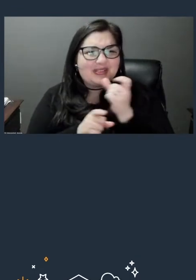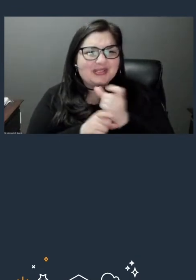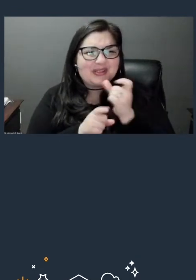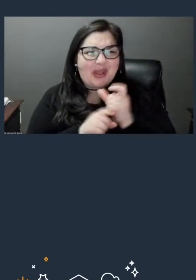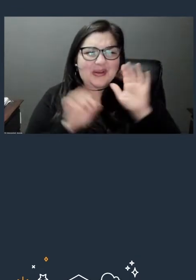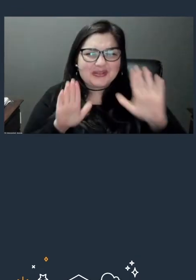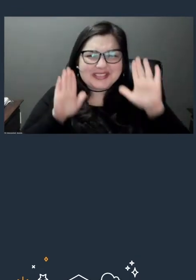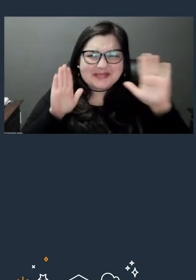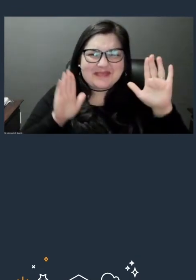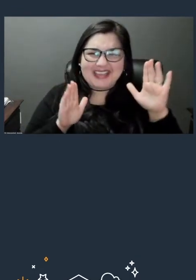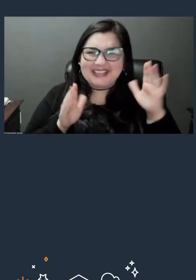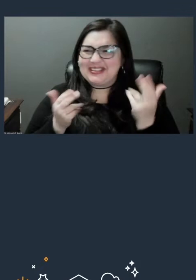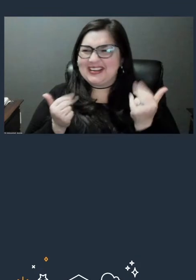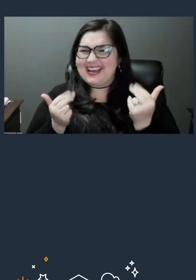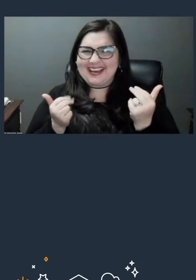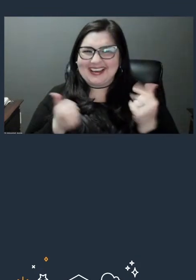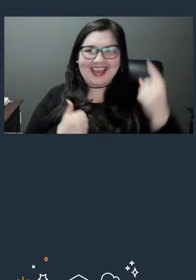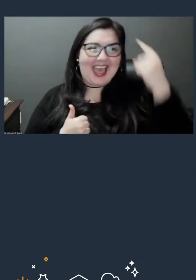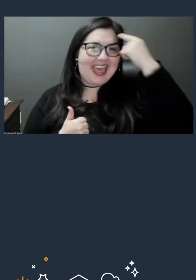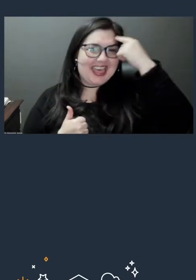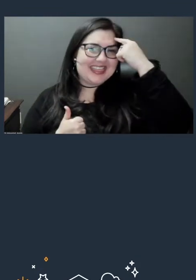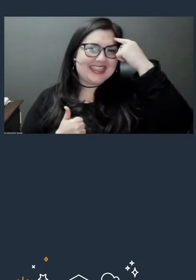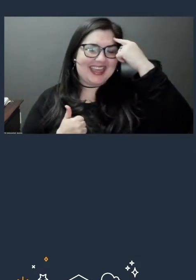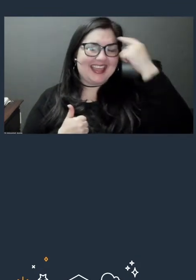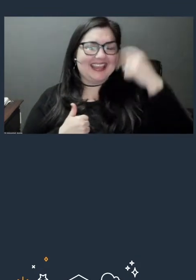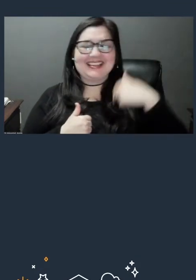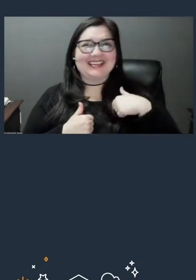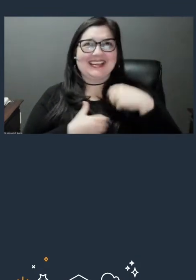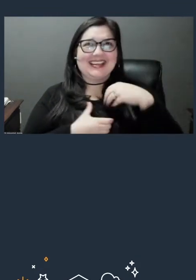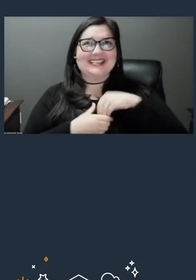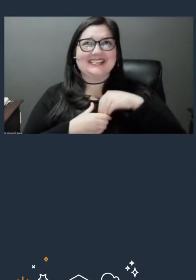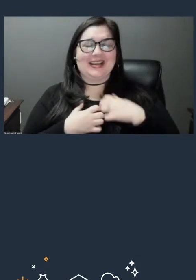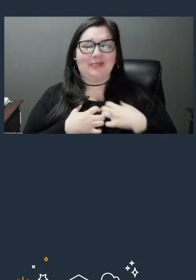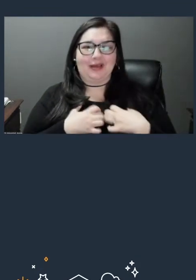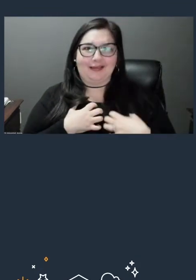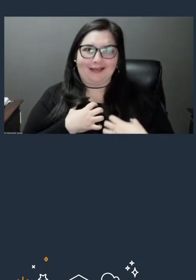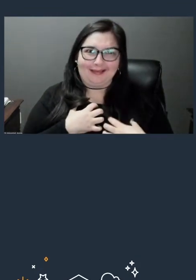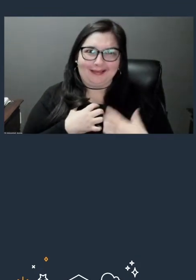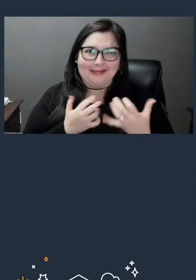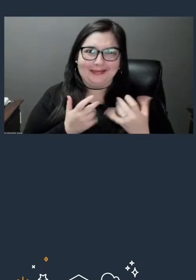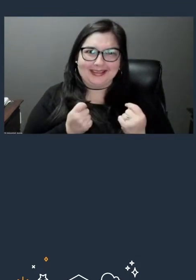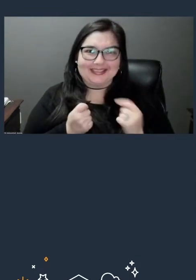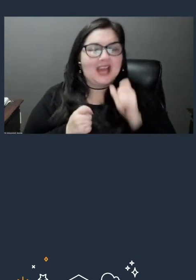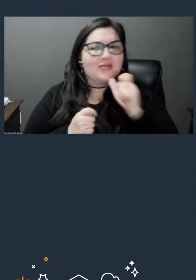I think I'm groaning on the inside at the last one, I'm sorry. We're not allowed to groan on the outside here, so.